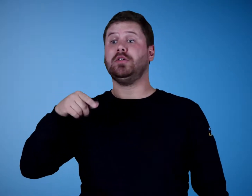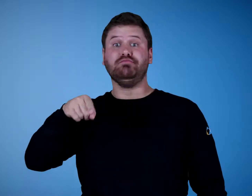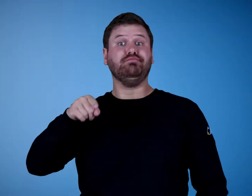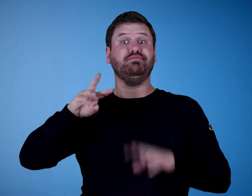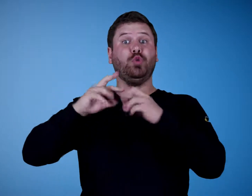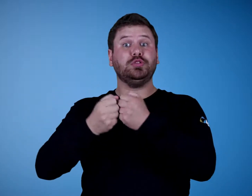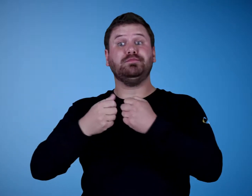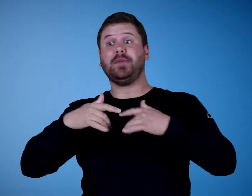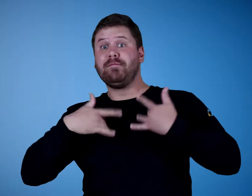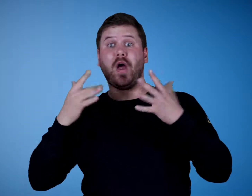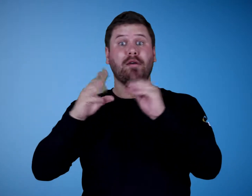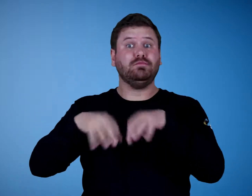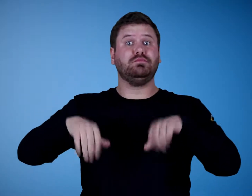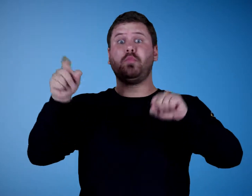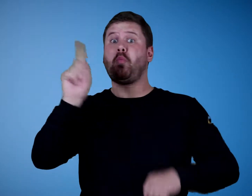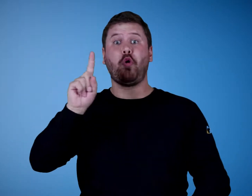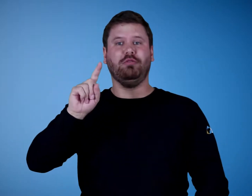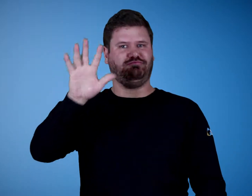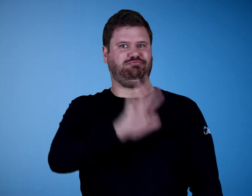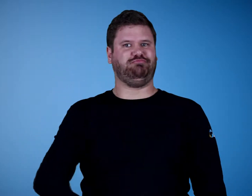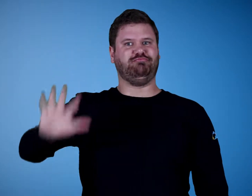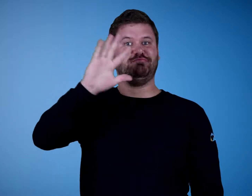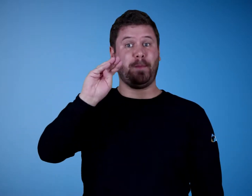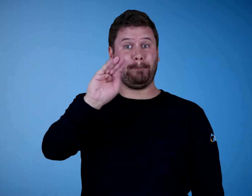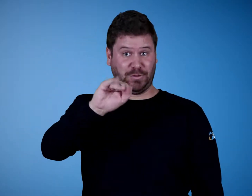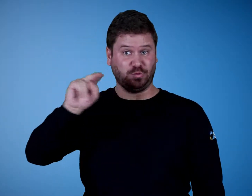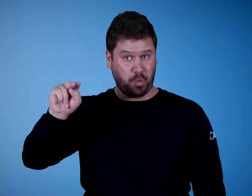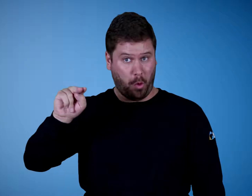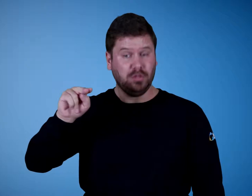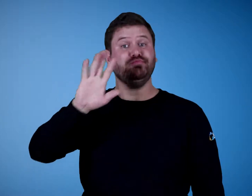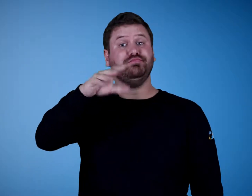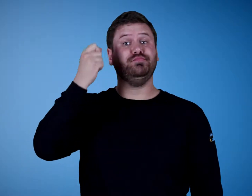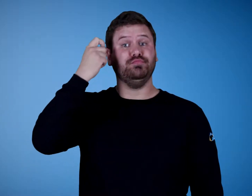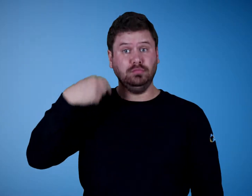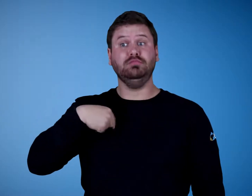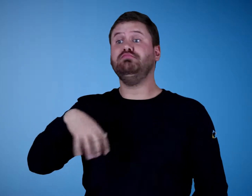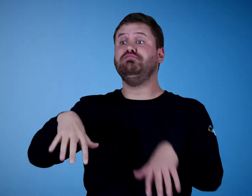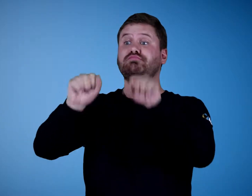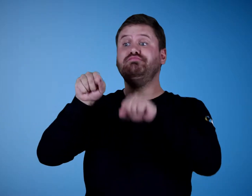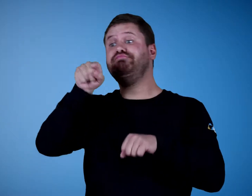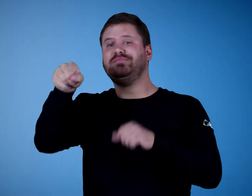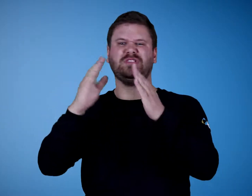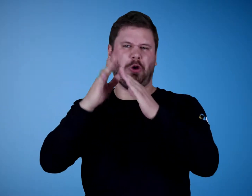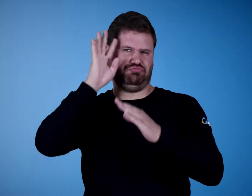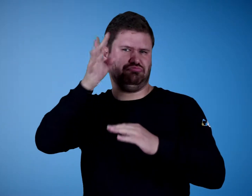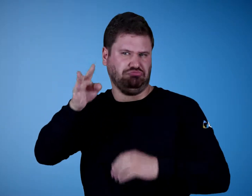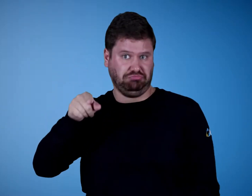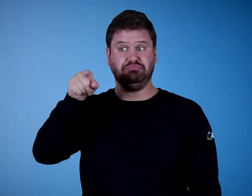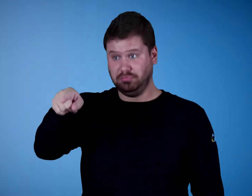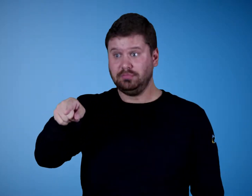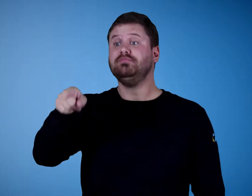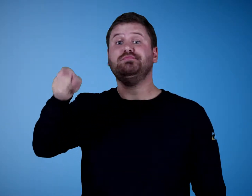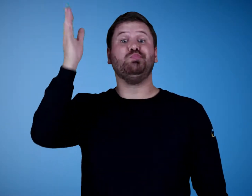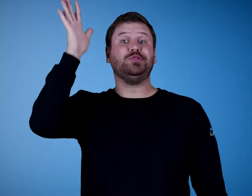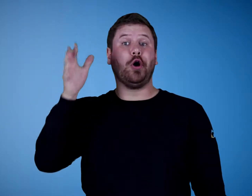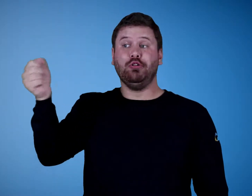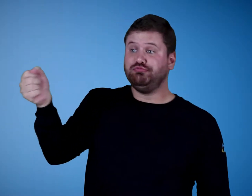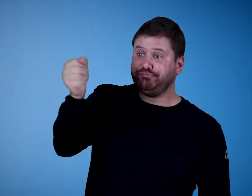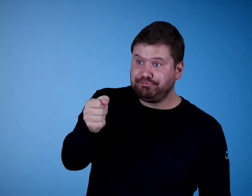These workshops and events are held all across Minnesota. Let's say we hold an event in a random town, presenters